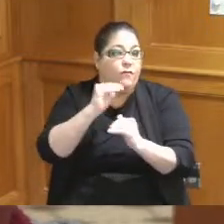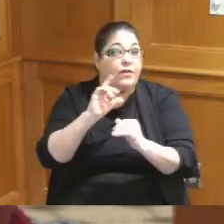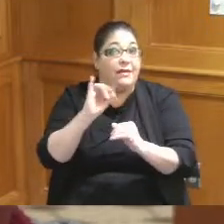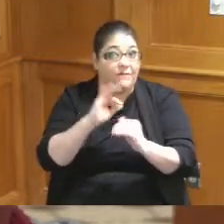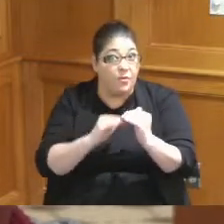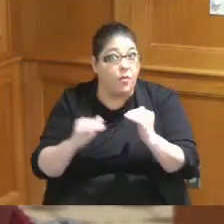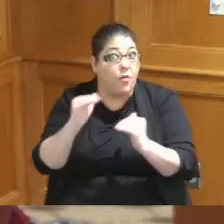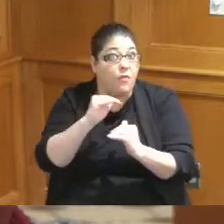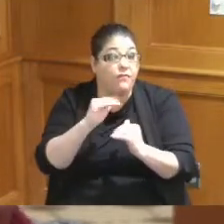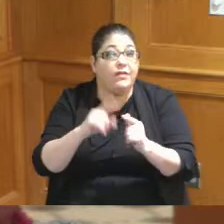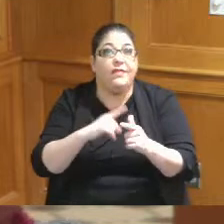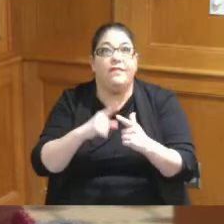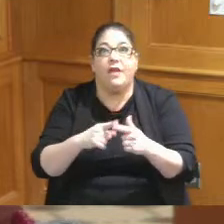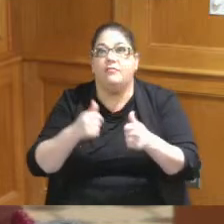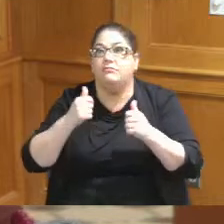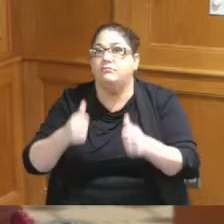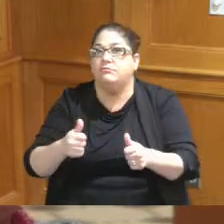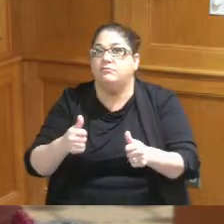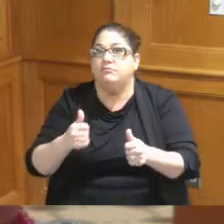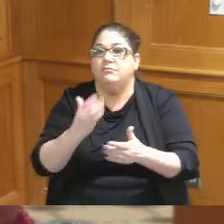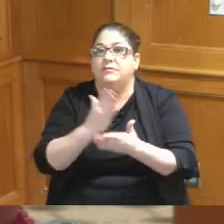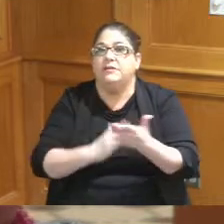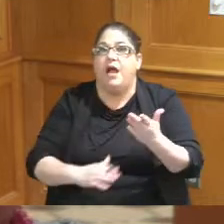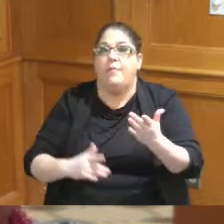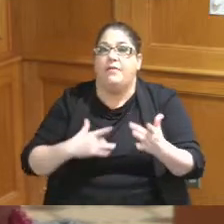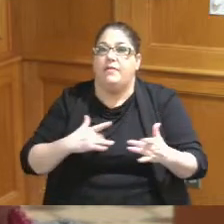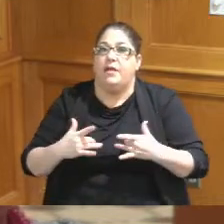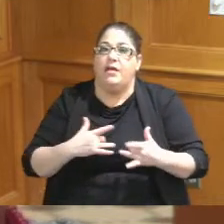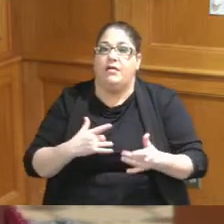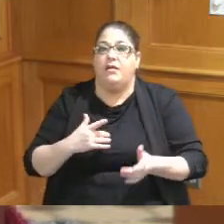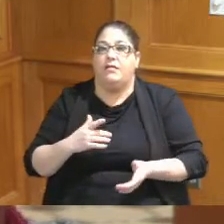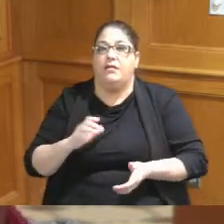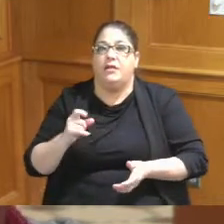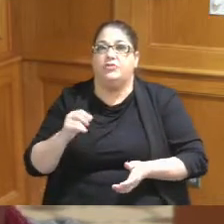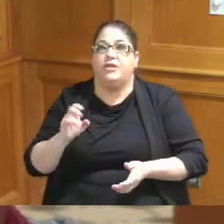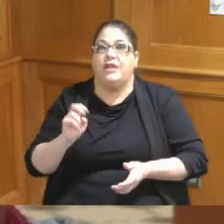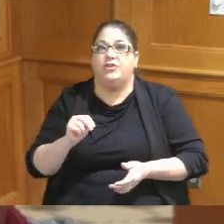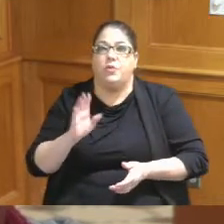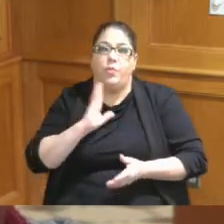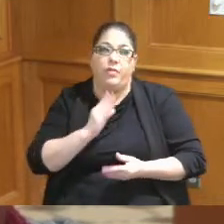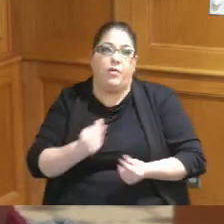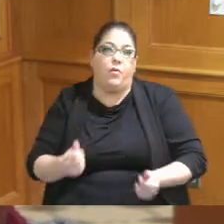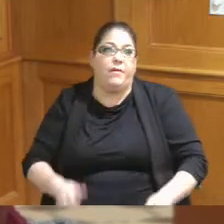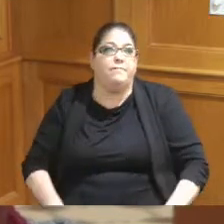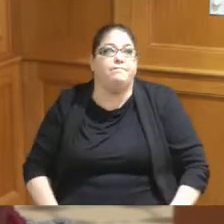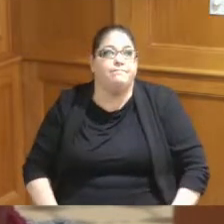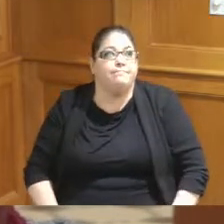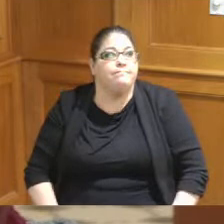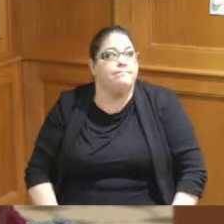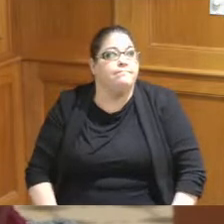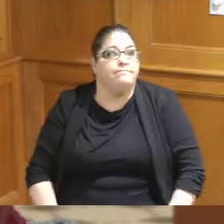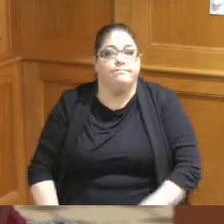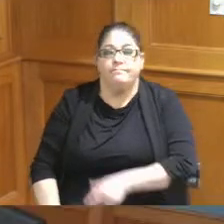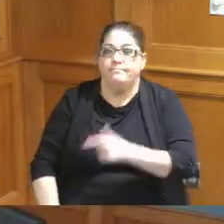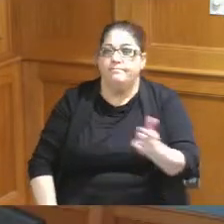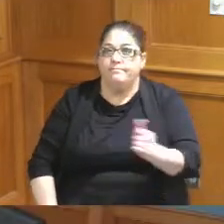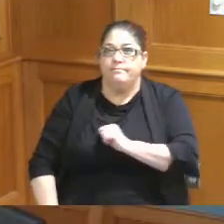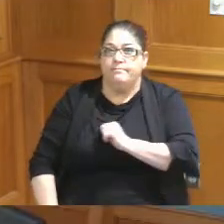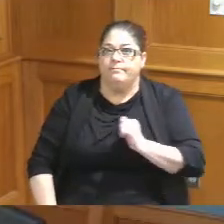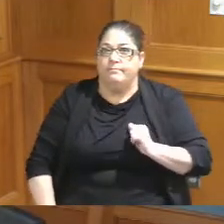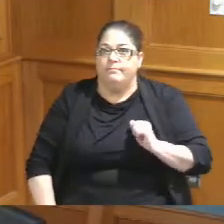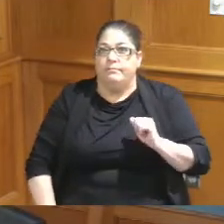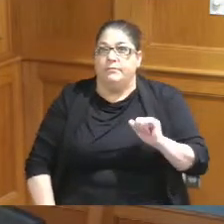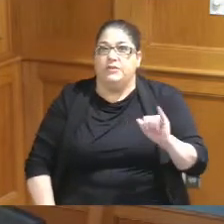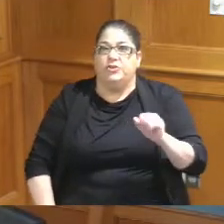than some of the sort of consternation will be will go away Madam President Commissioner it's an